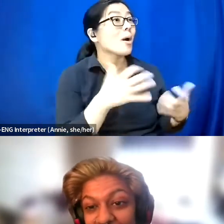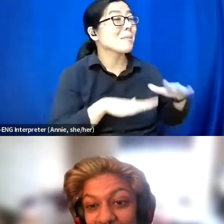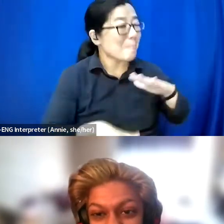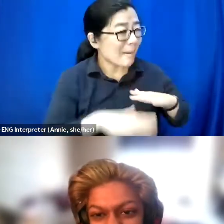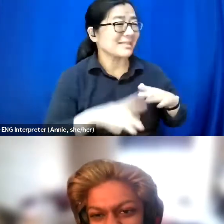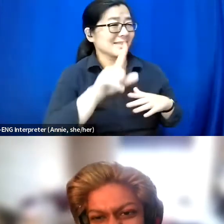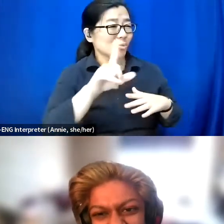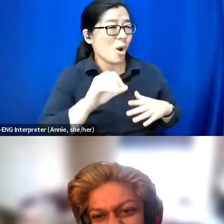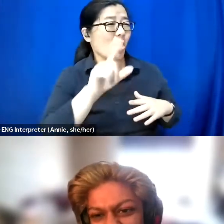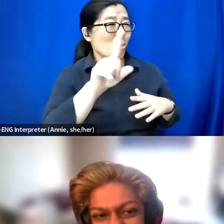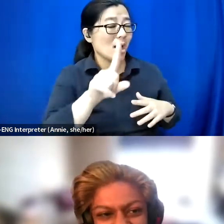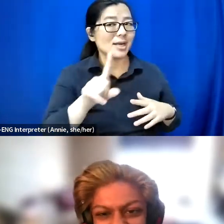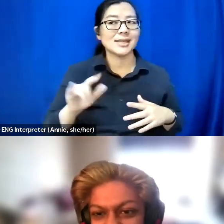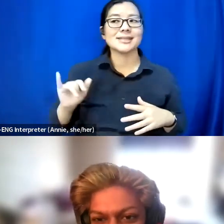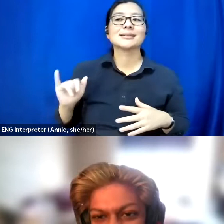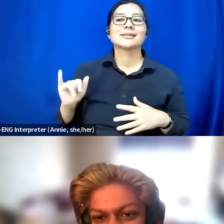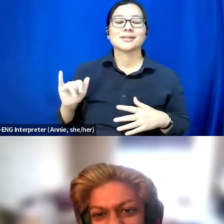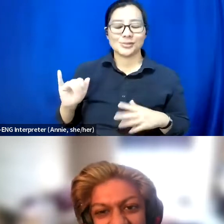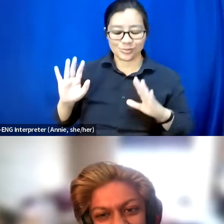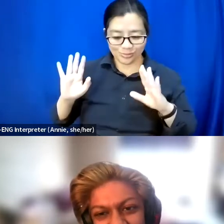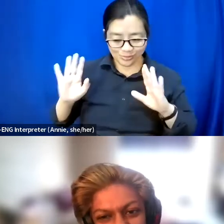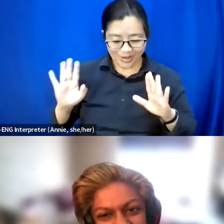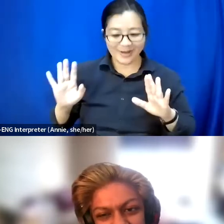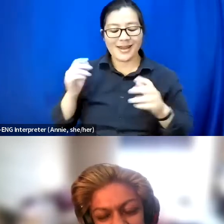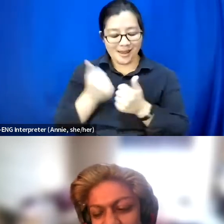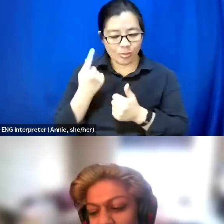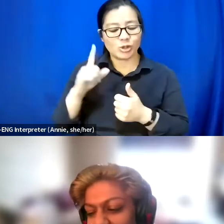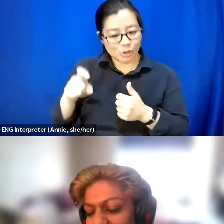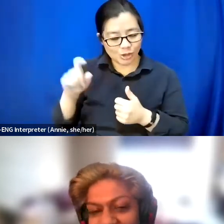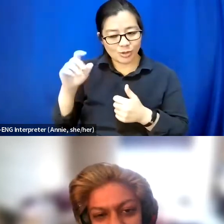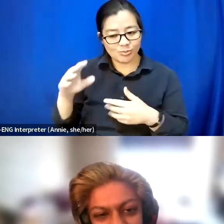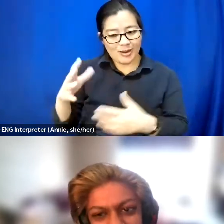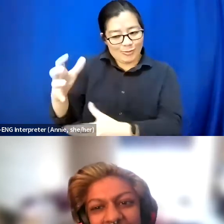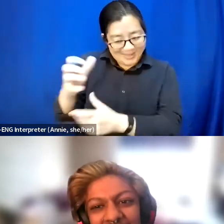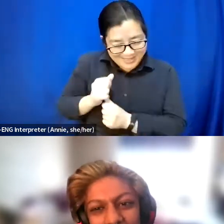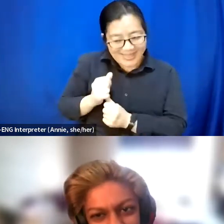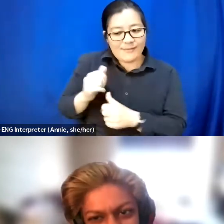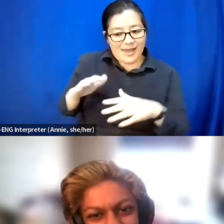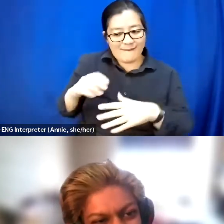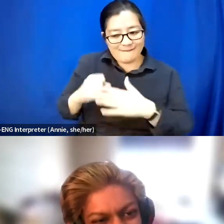Everyone should be on the same page, and have the foundations. But at some point, you have to build on them.